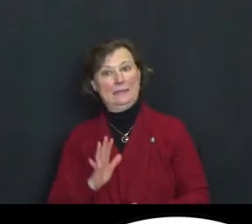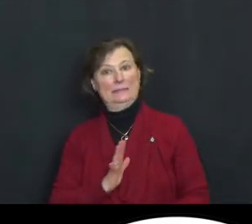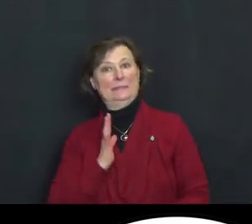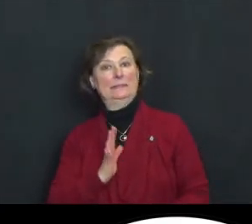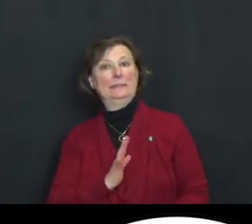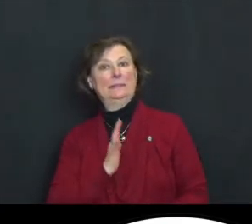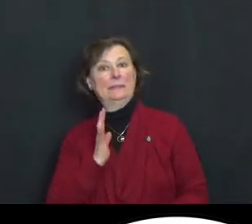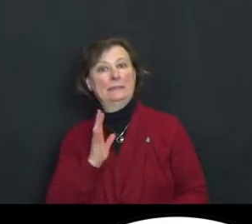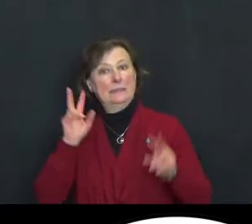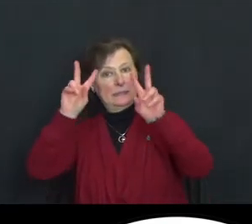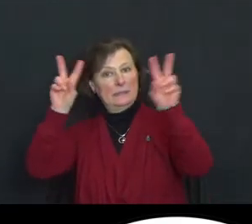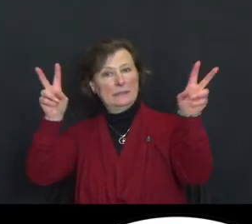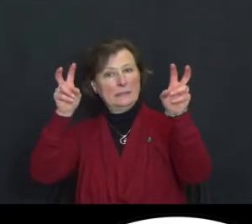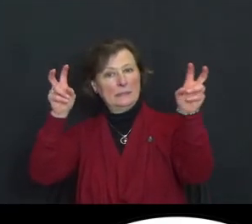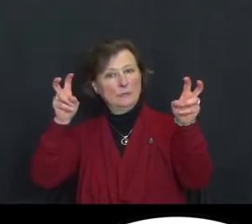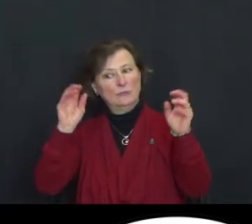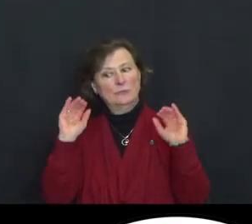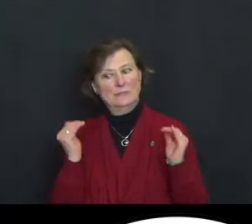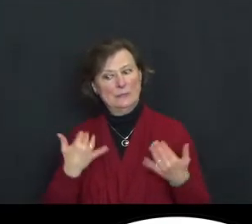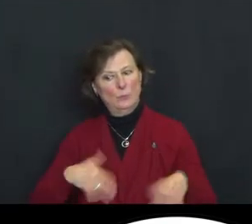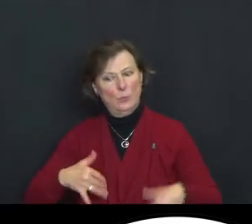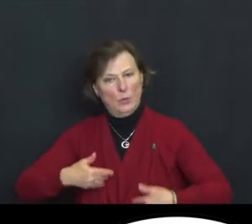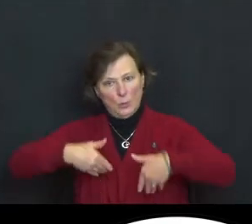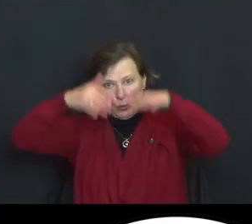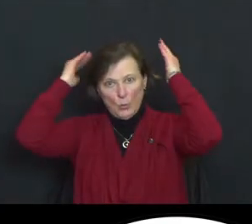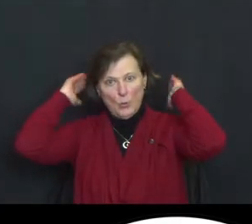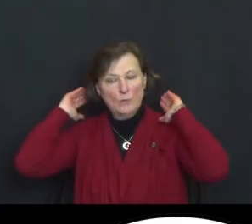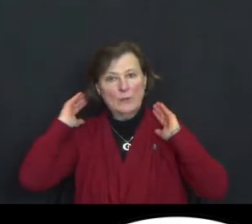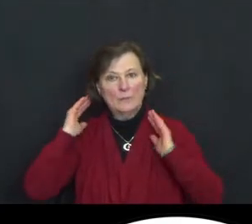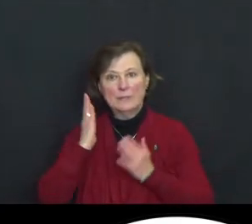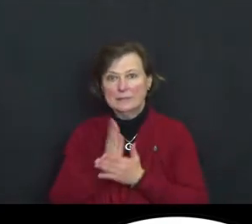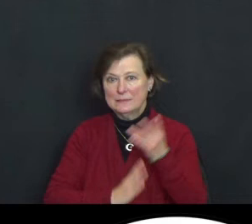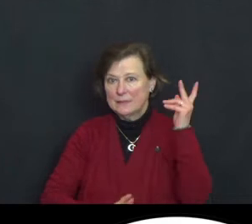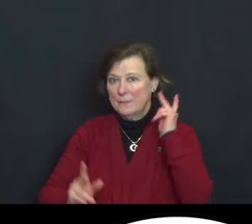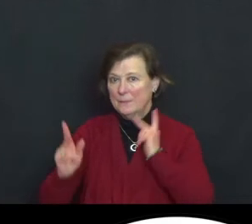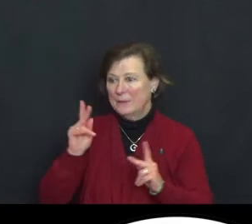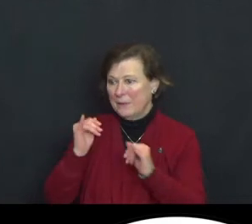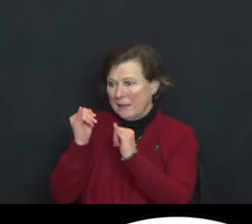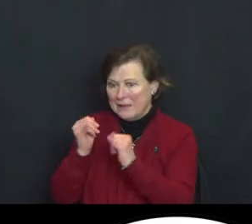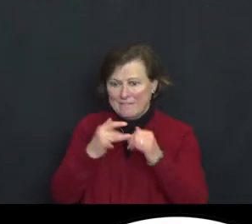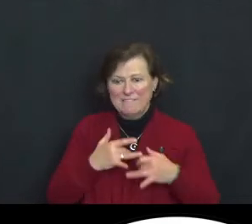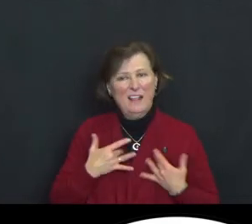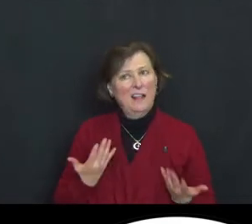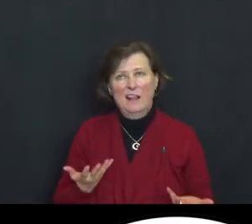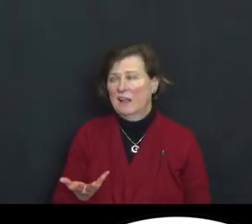The issue can seem overwhelming and individuals may feel powerless to change the lives of